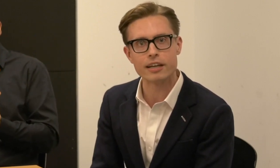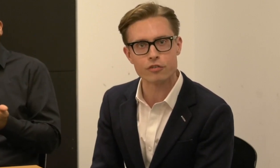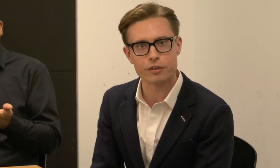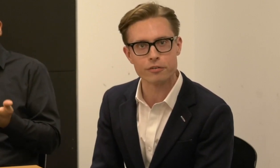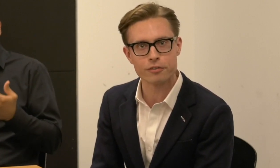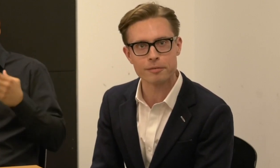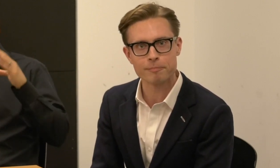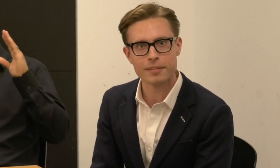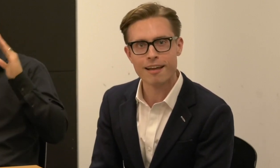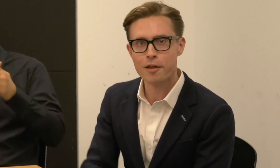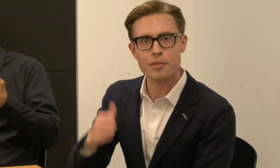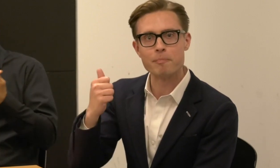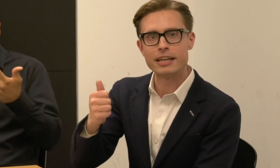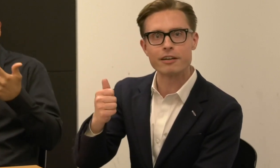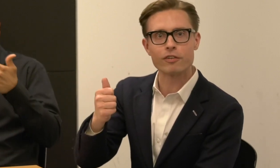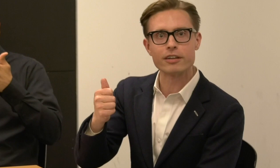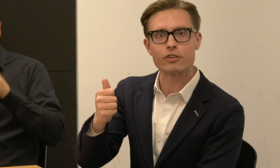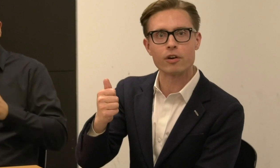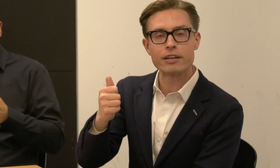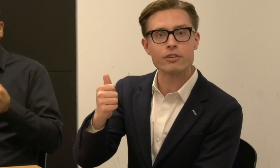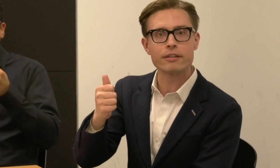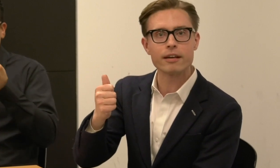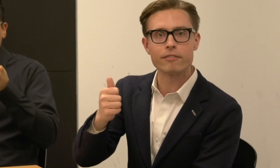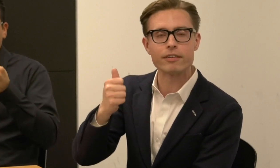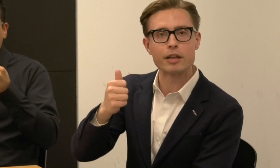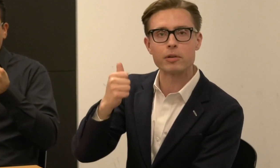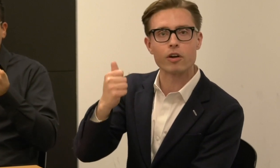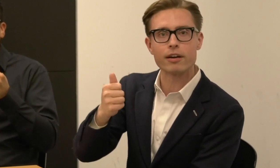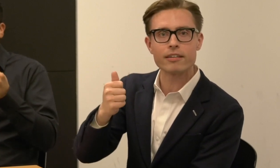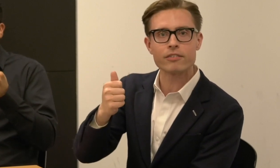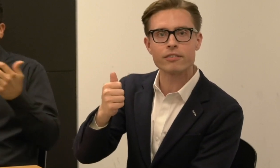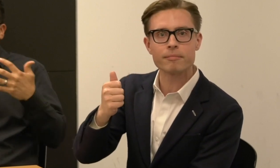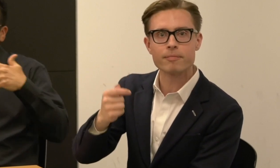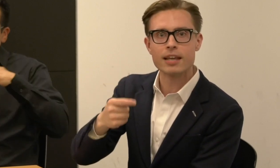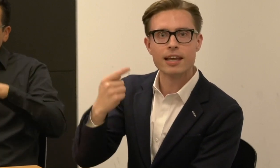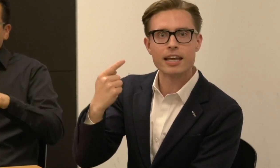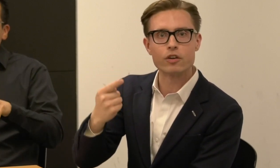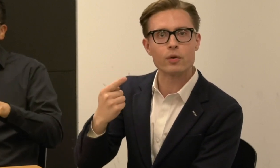We are focused on these three issues: the meaningful integration of disabled artists,